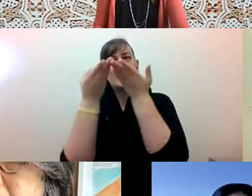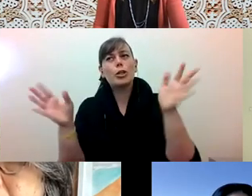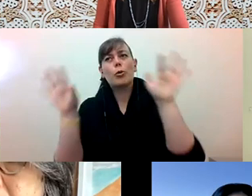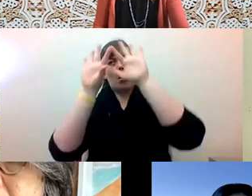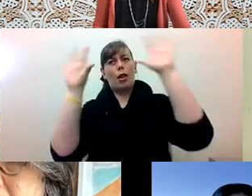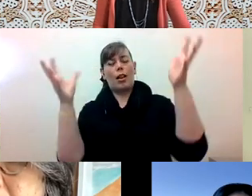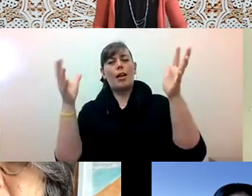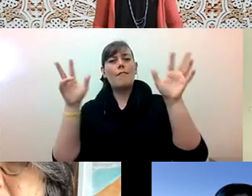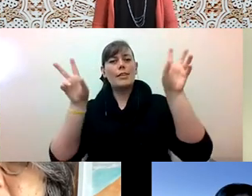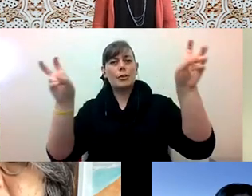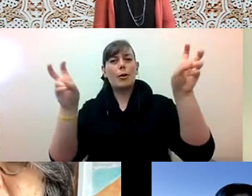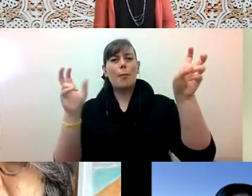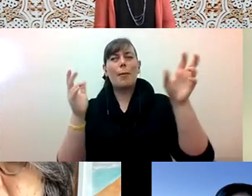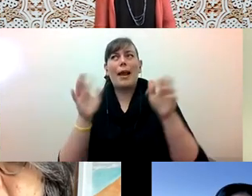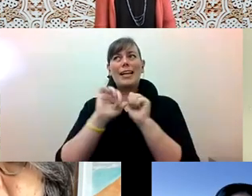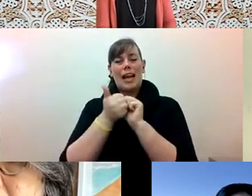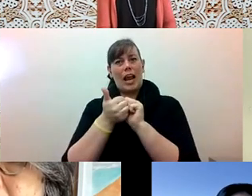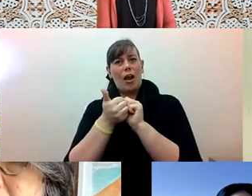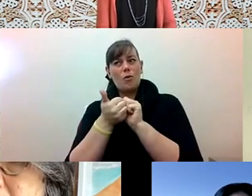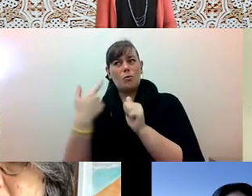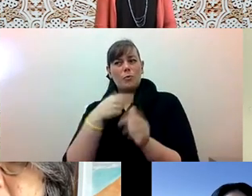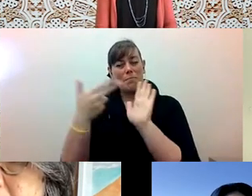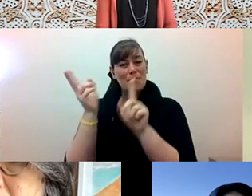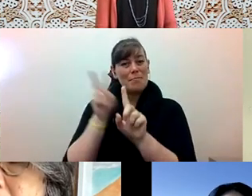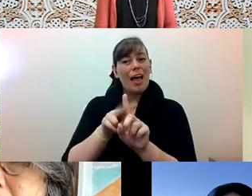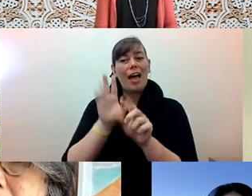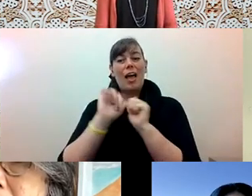Diane Fujino: And within the Association of Asian American Studies, there has been different pushback.